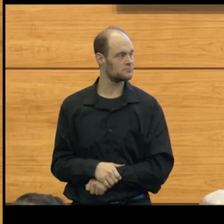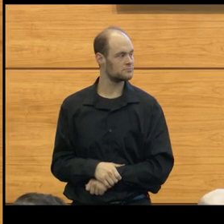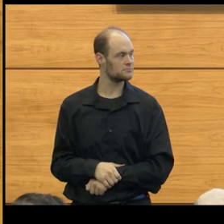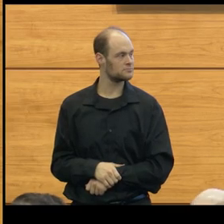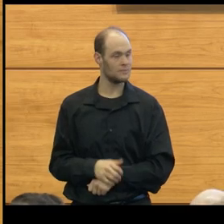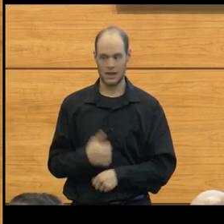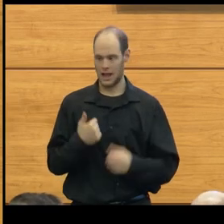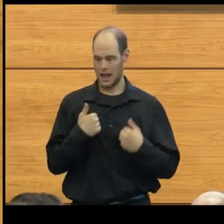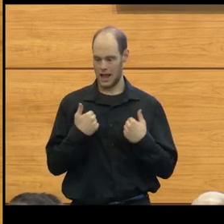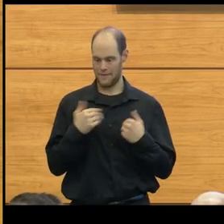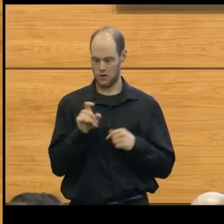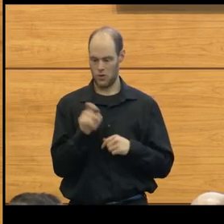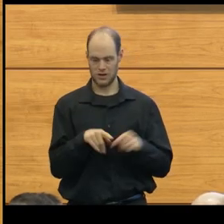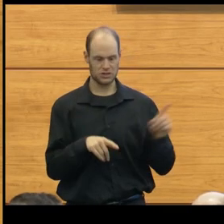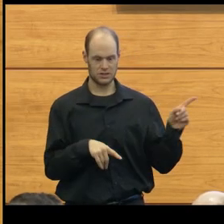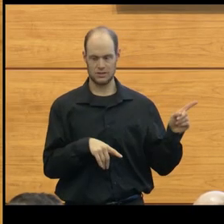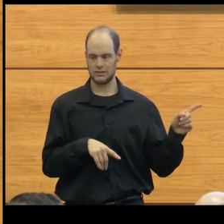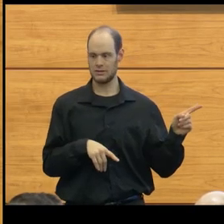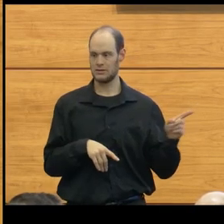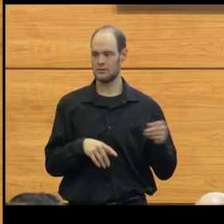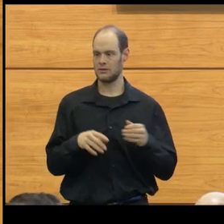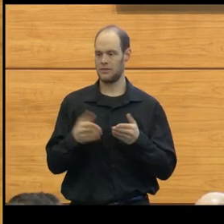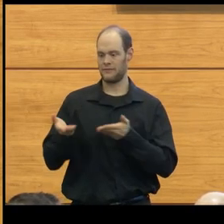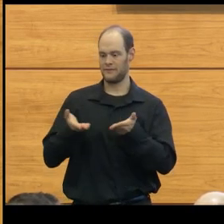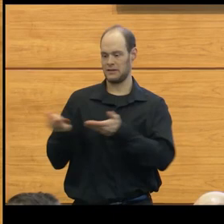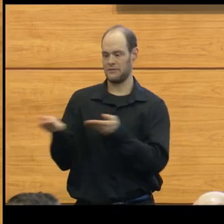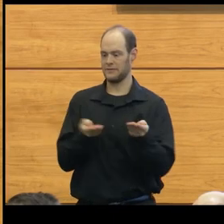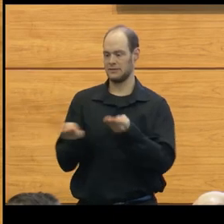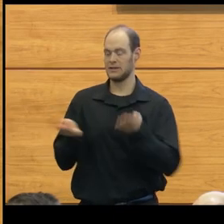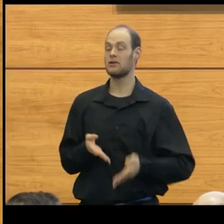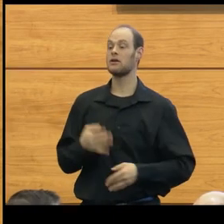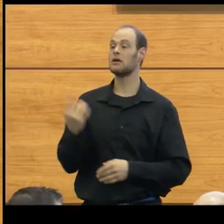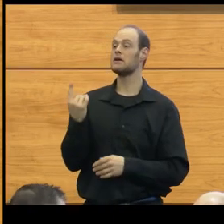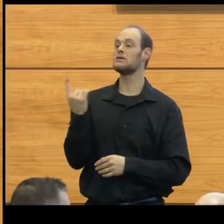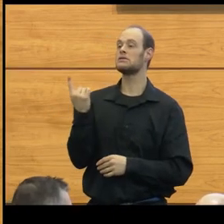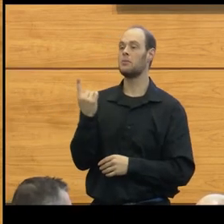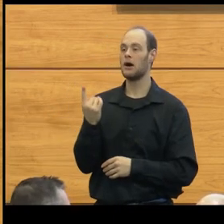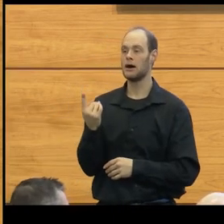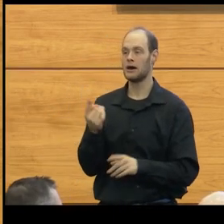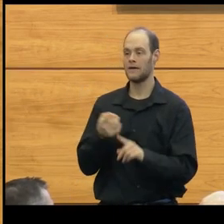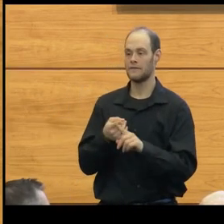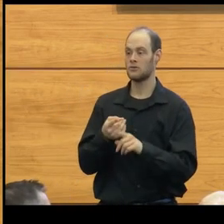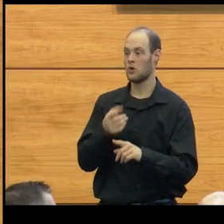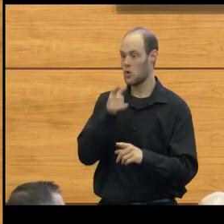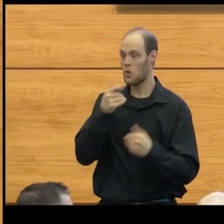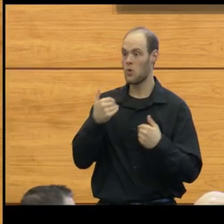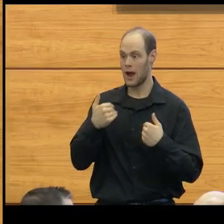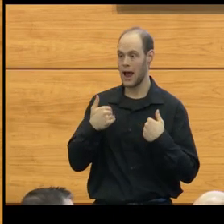I have a question, and this is from someone that has a brain and a spine,